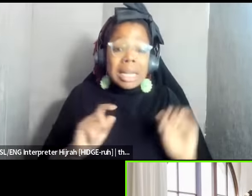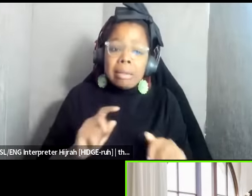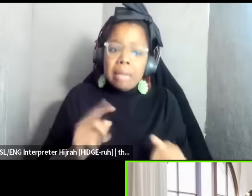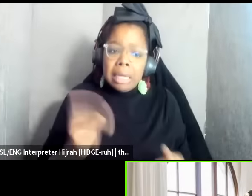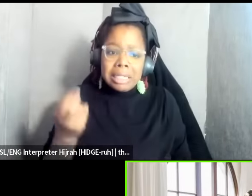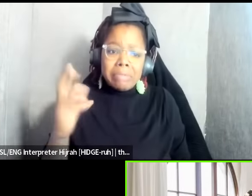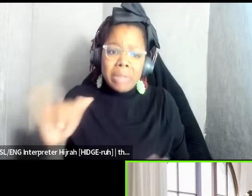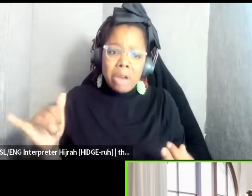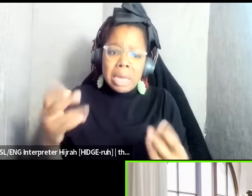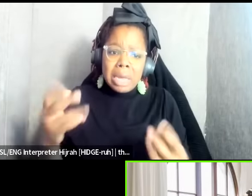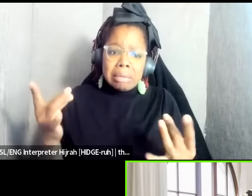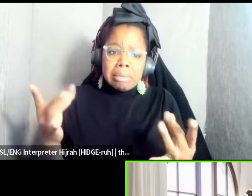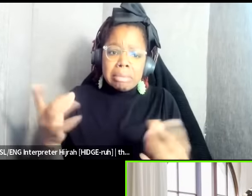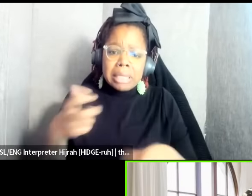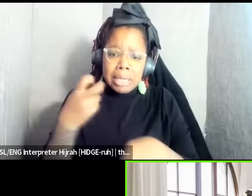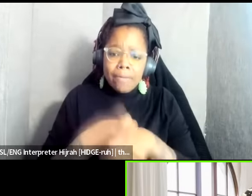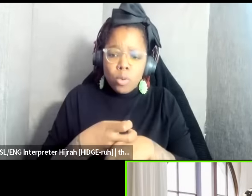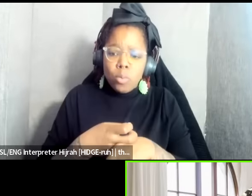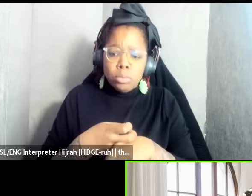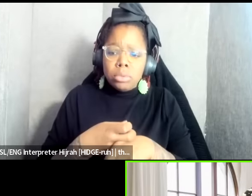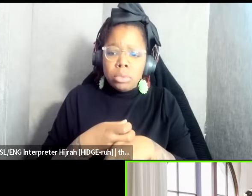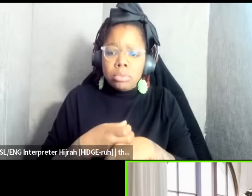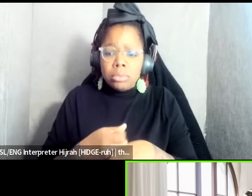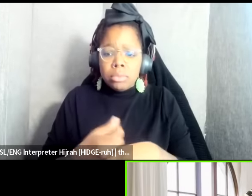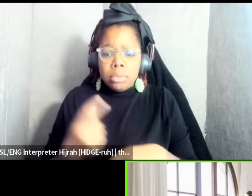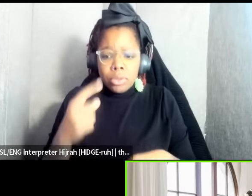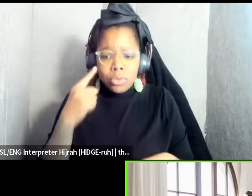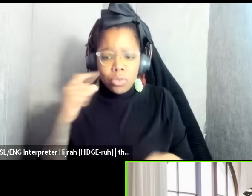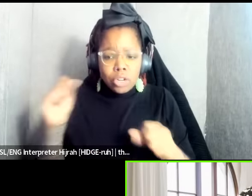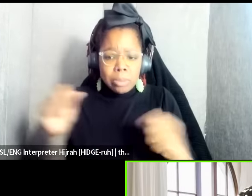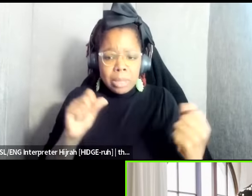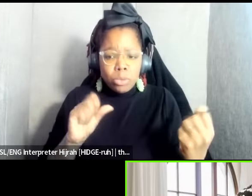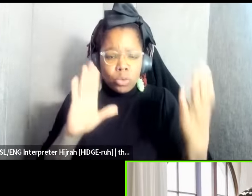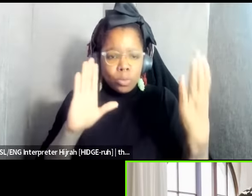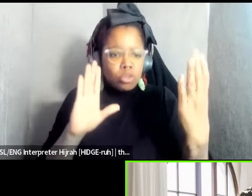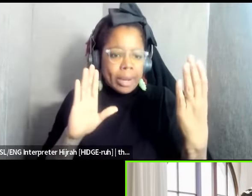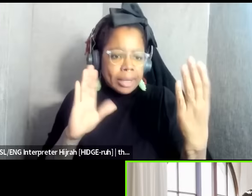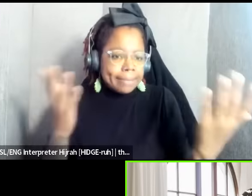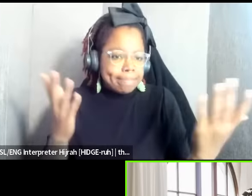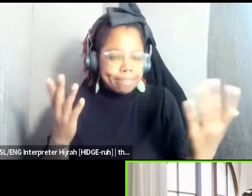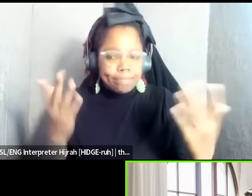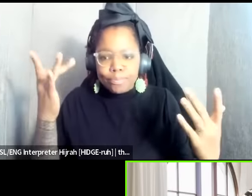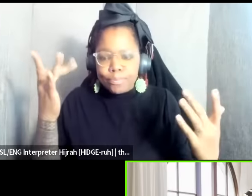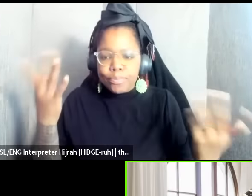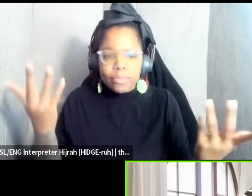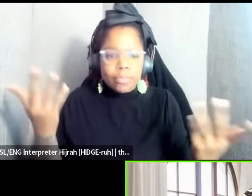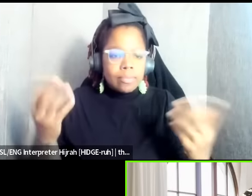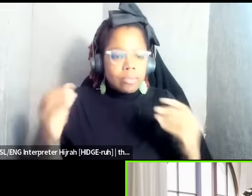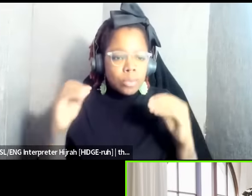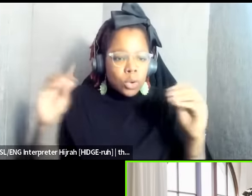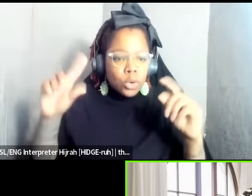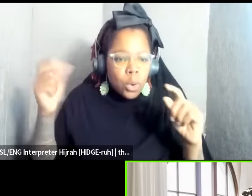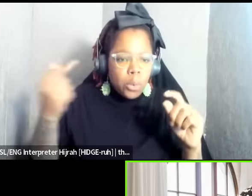difficult to be able to to address because of the lack of of government and other infrastructure and